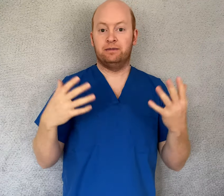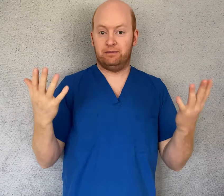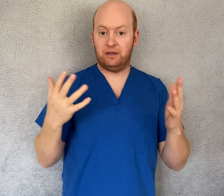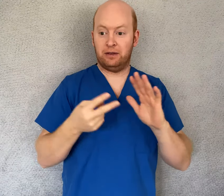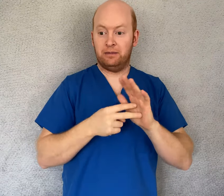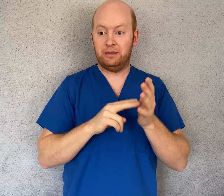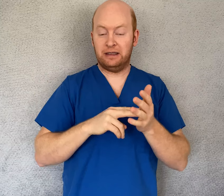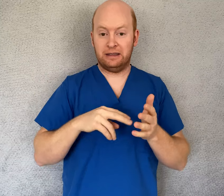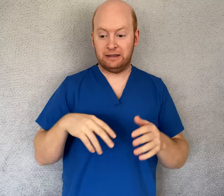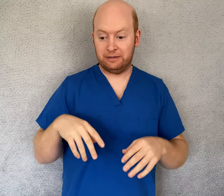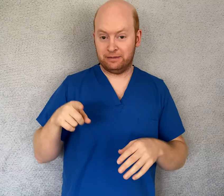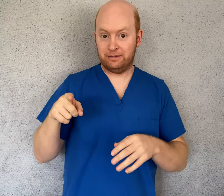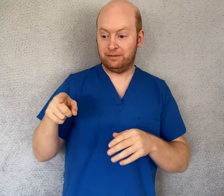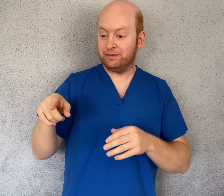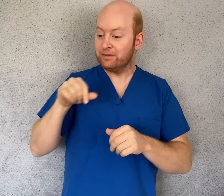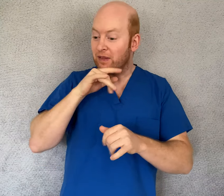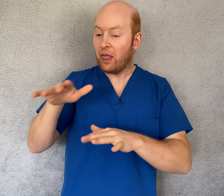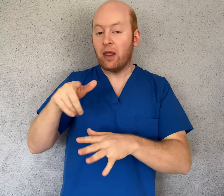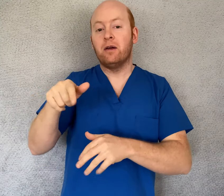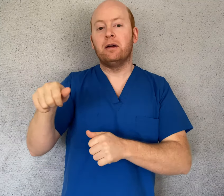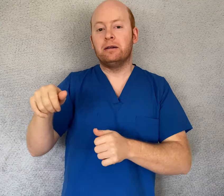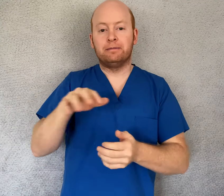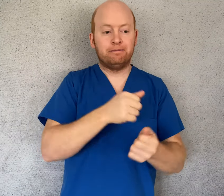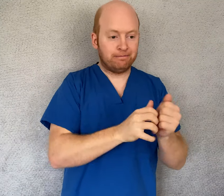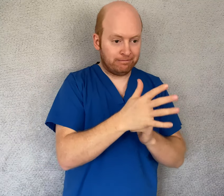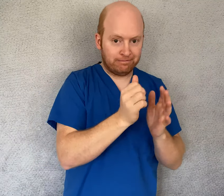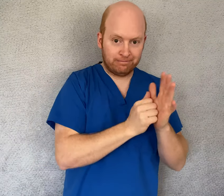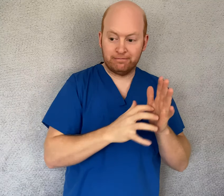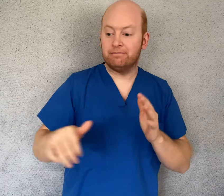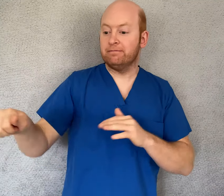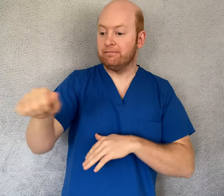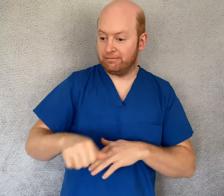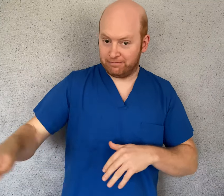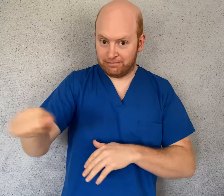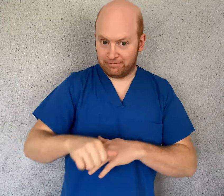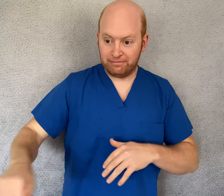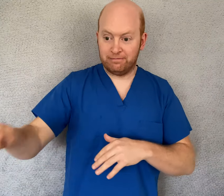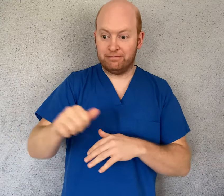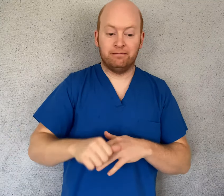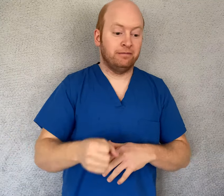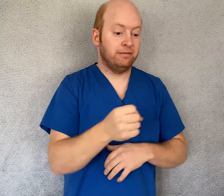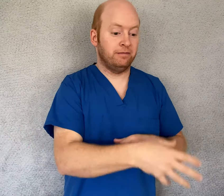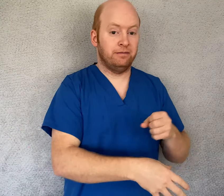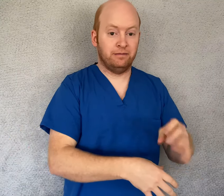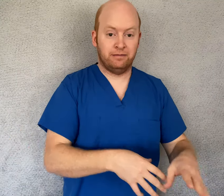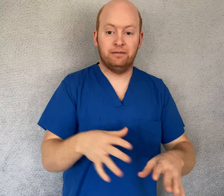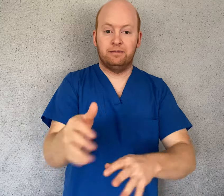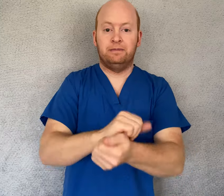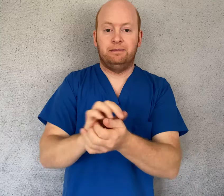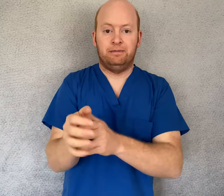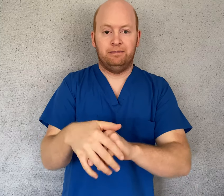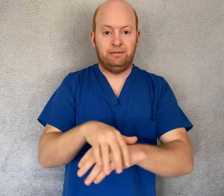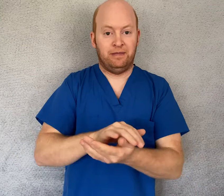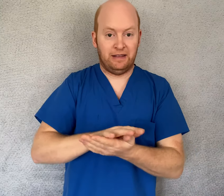So, gloves on, clean it, discard gloves, wash your hands.